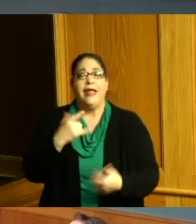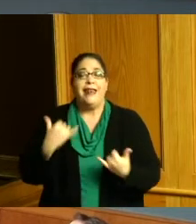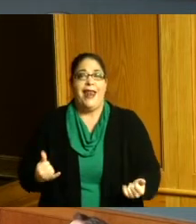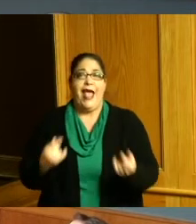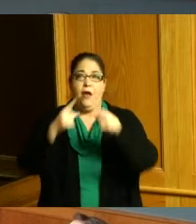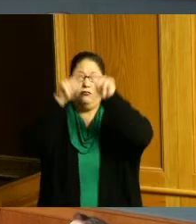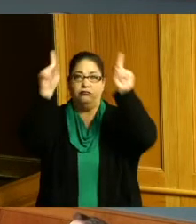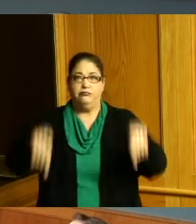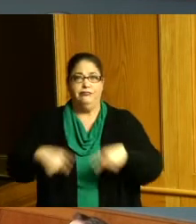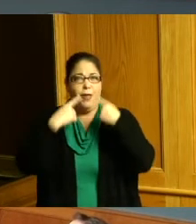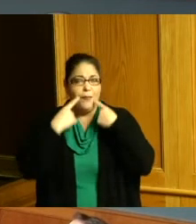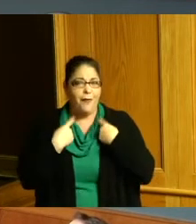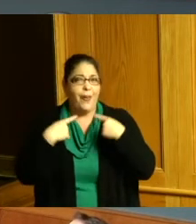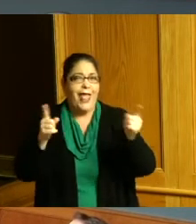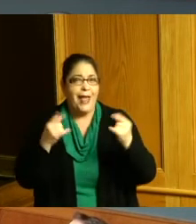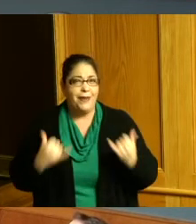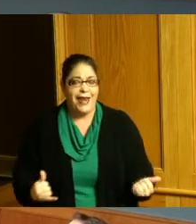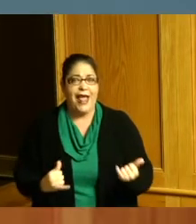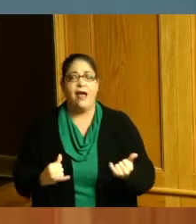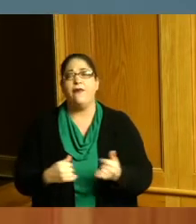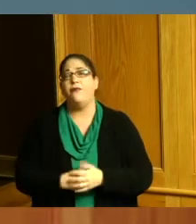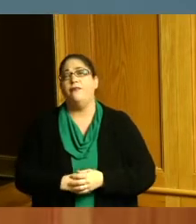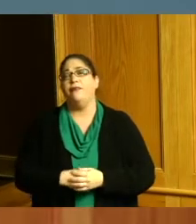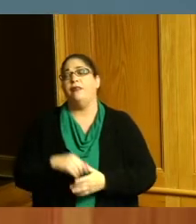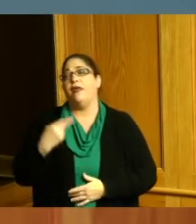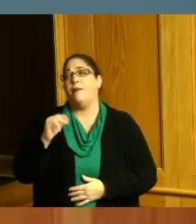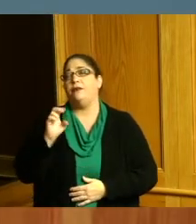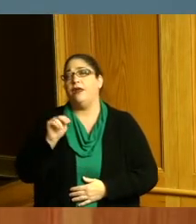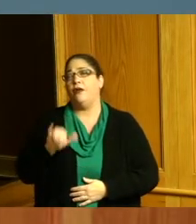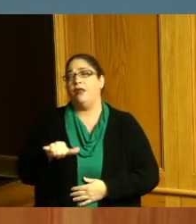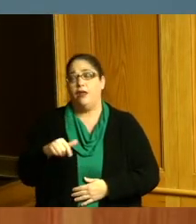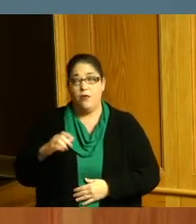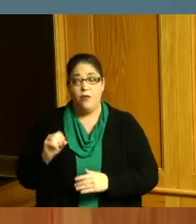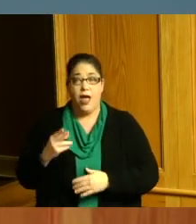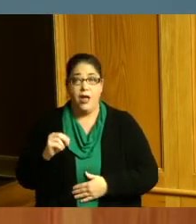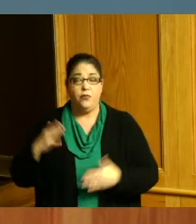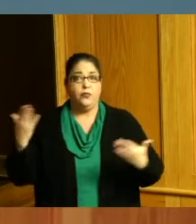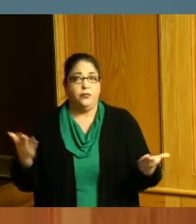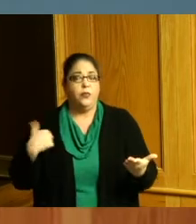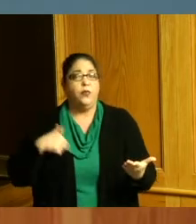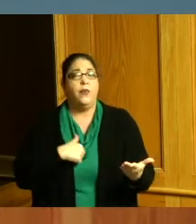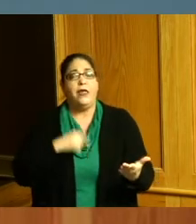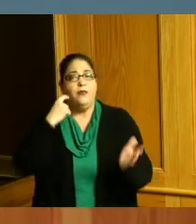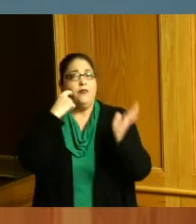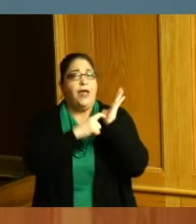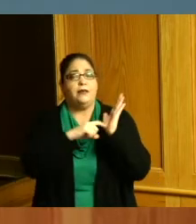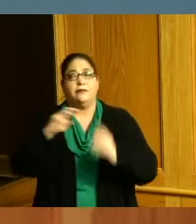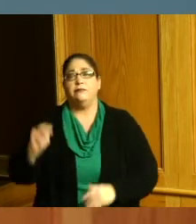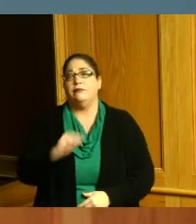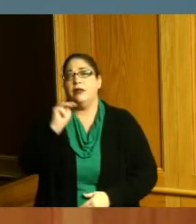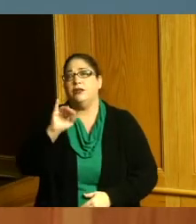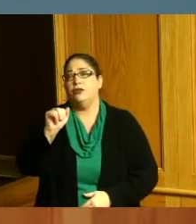Board of County Commissioners in Hamilton County Ohio does hereby recognize Monday January the 17th